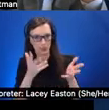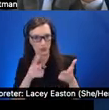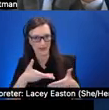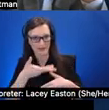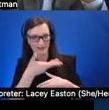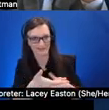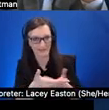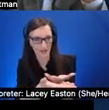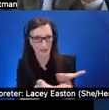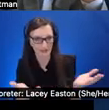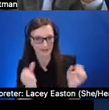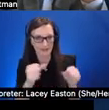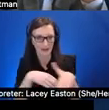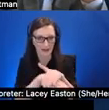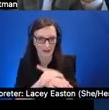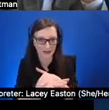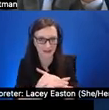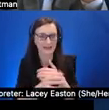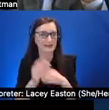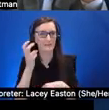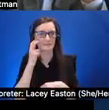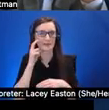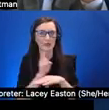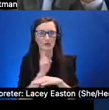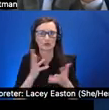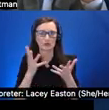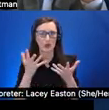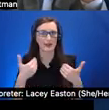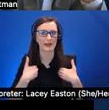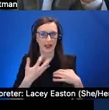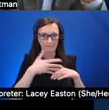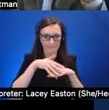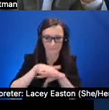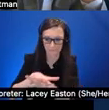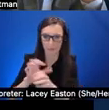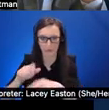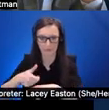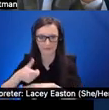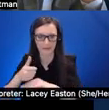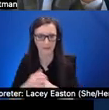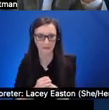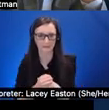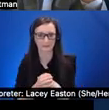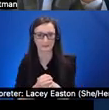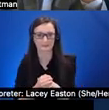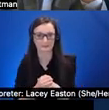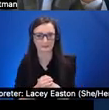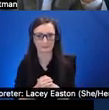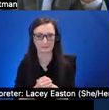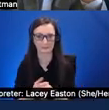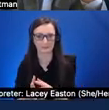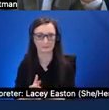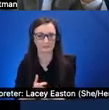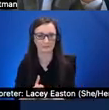the blind users are already using with their own assistive devices next slide please um